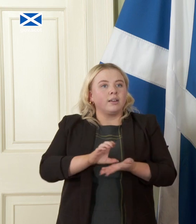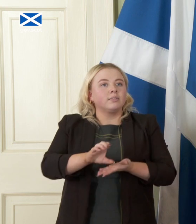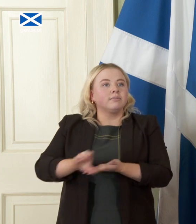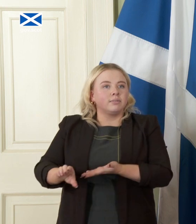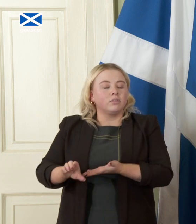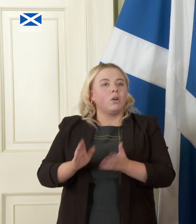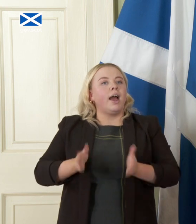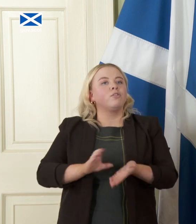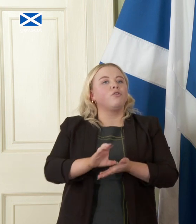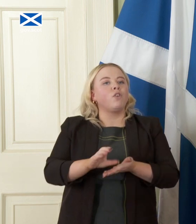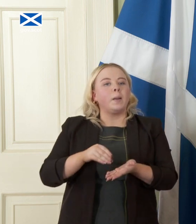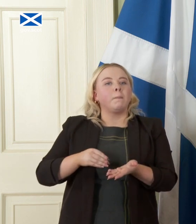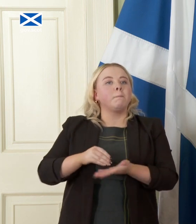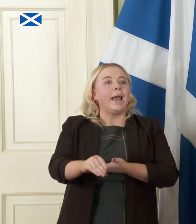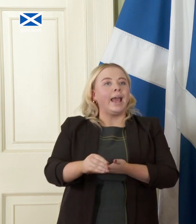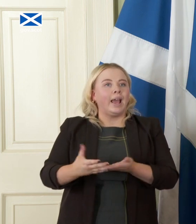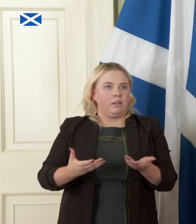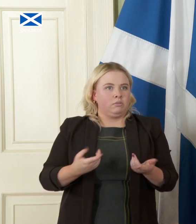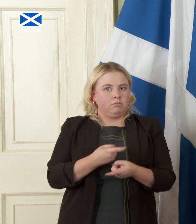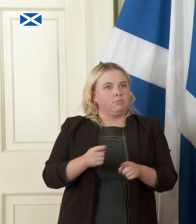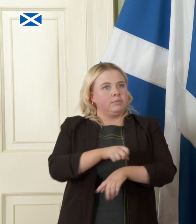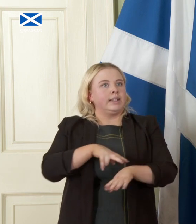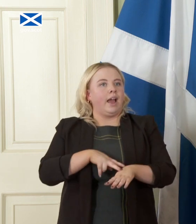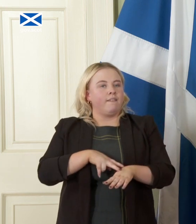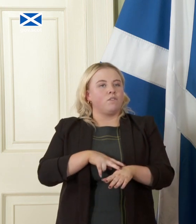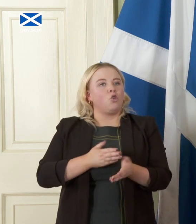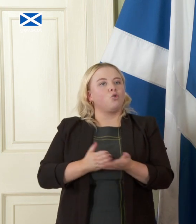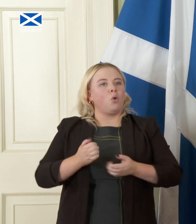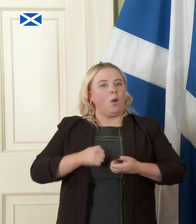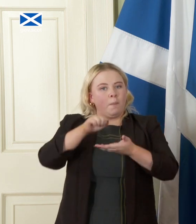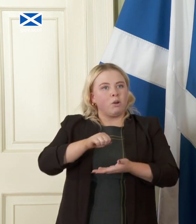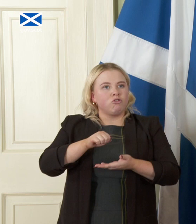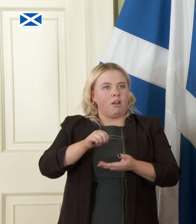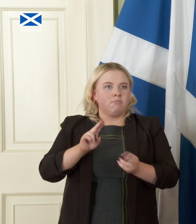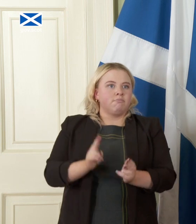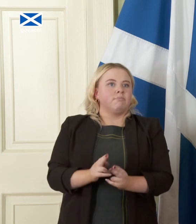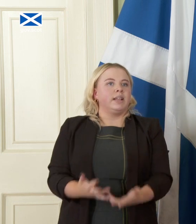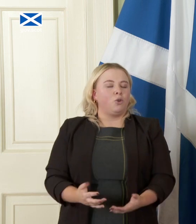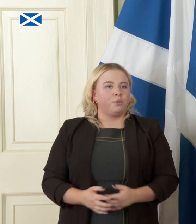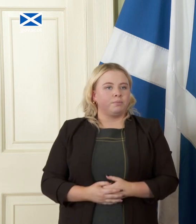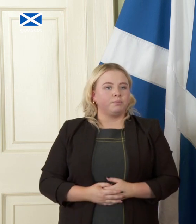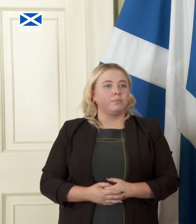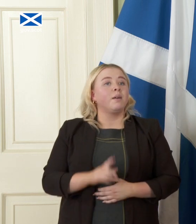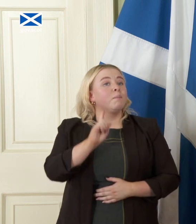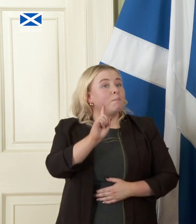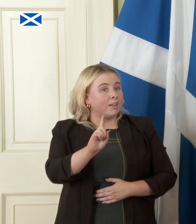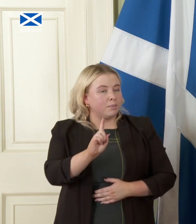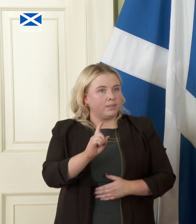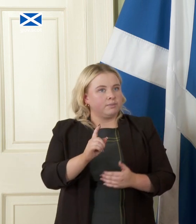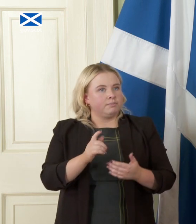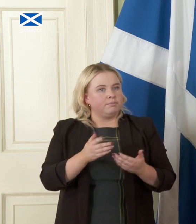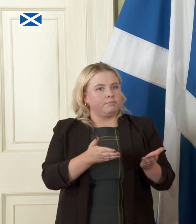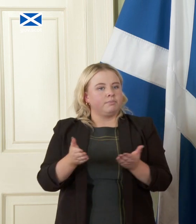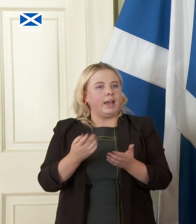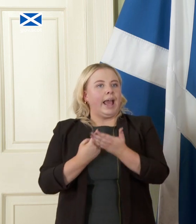in terms of value declining budget that we have. With independence we will be in a way as previous